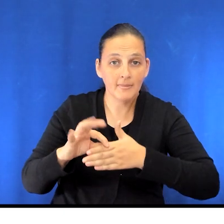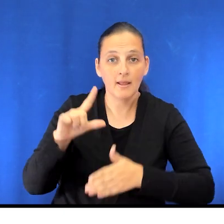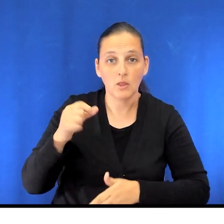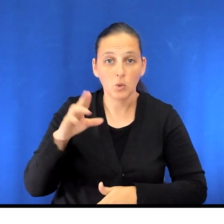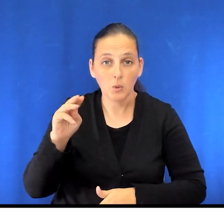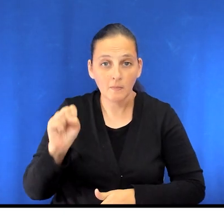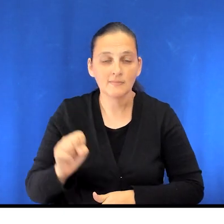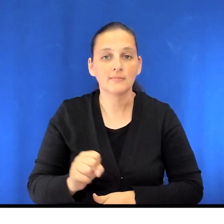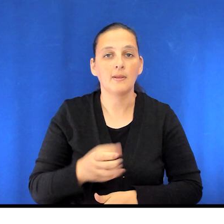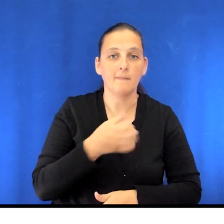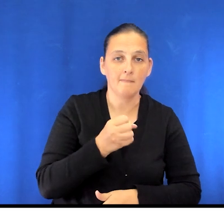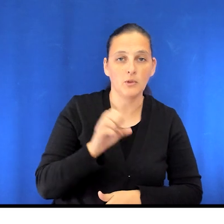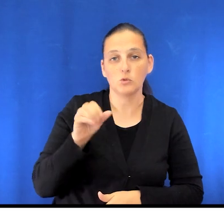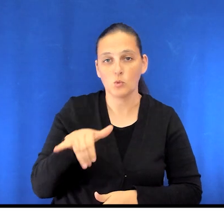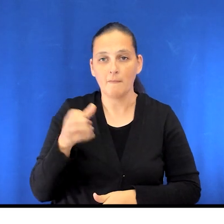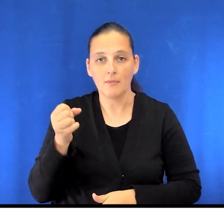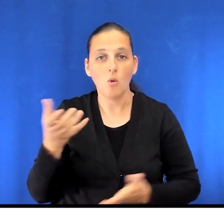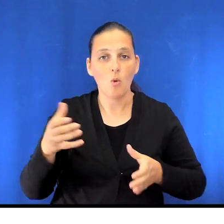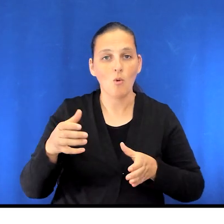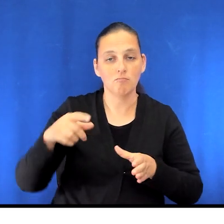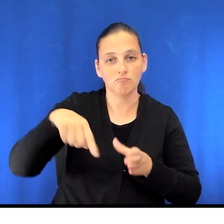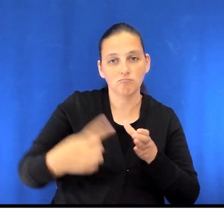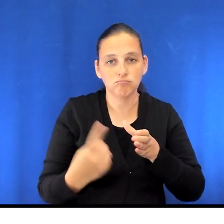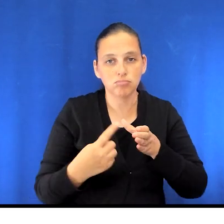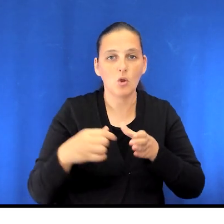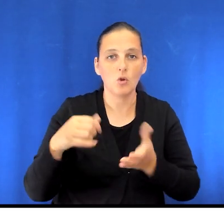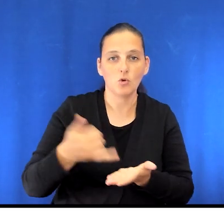milk or soy milk and smoothies made with yogurt, tofu, or protein powder.